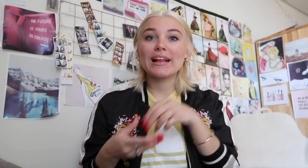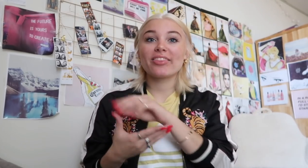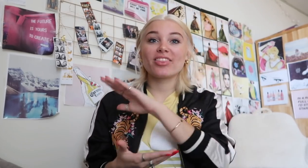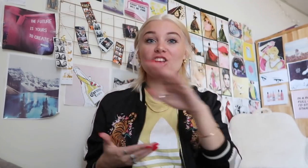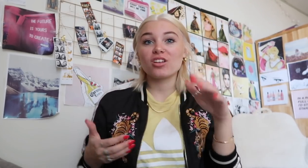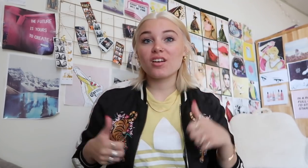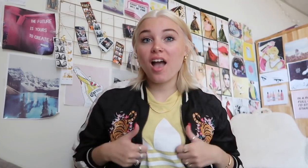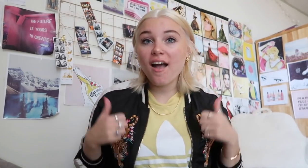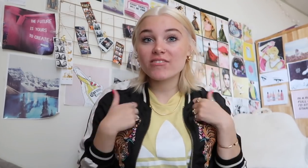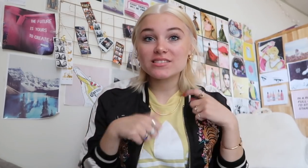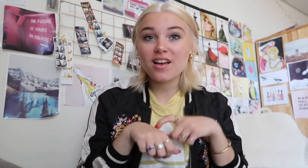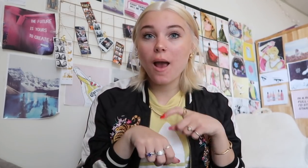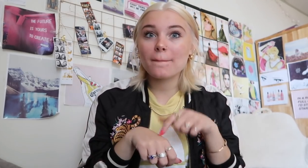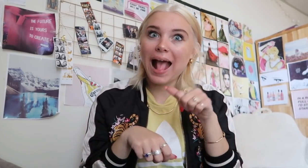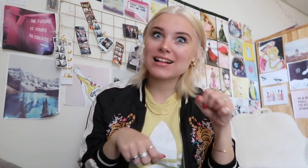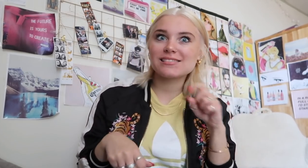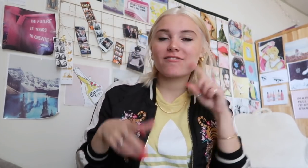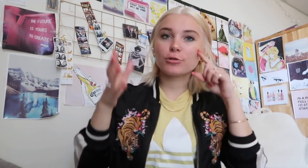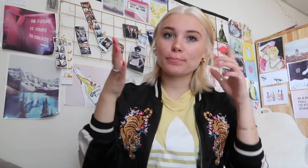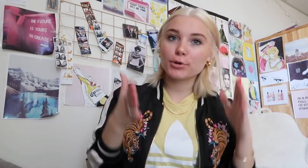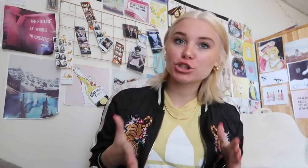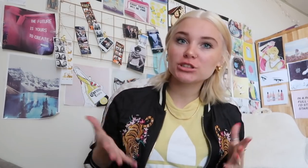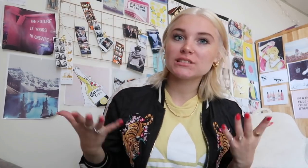in their life as a deaf person